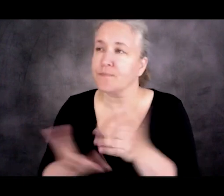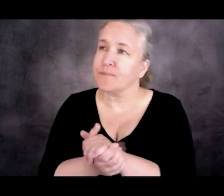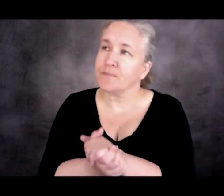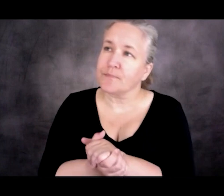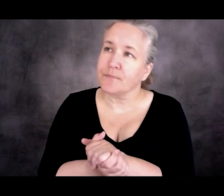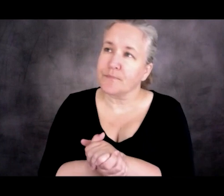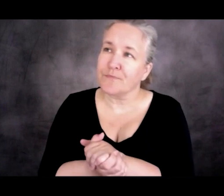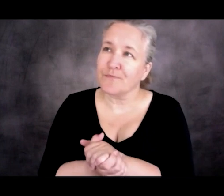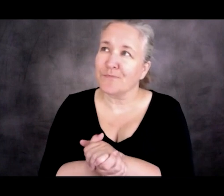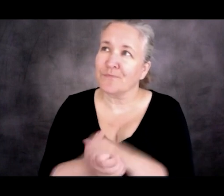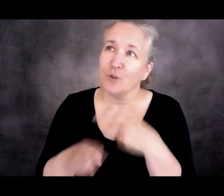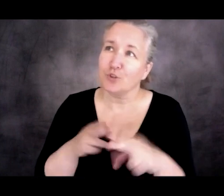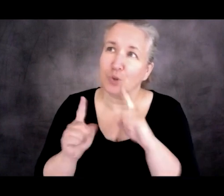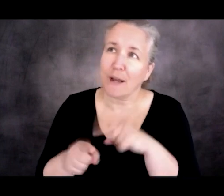The short answer is yes.